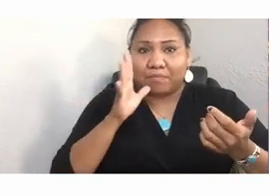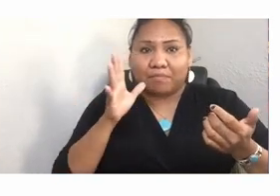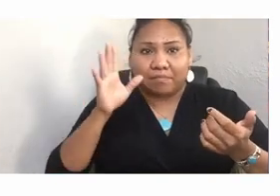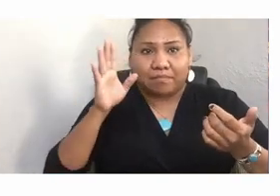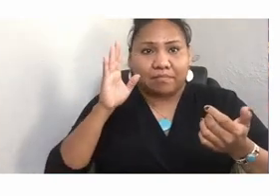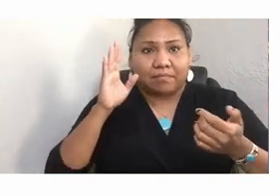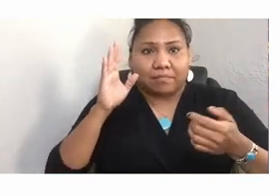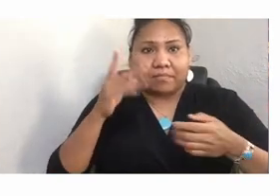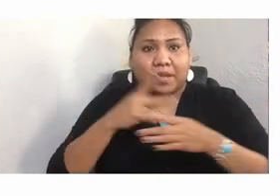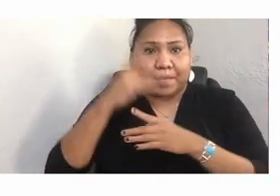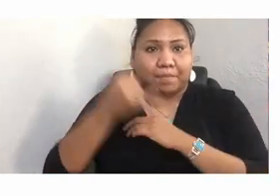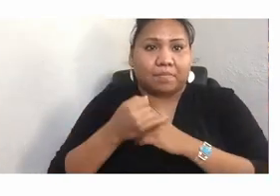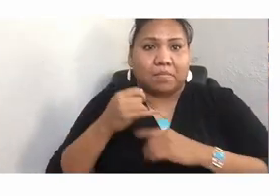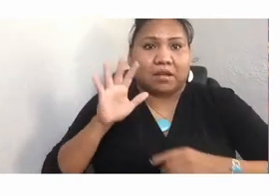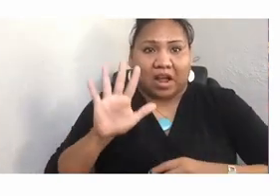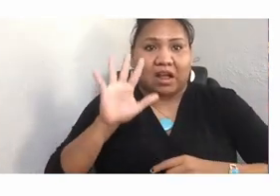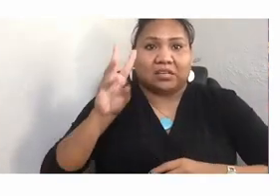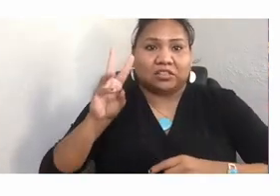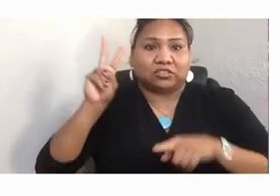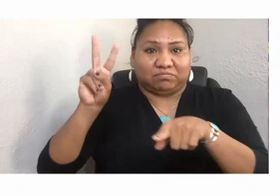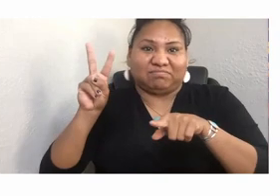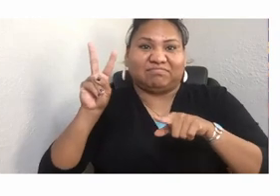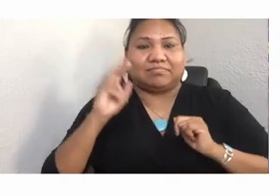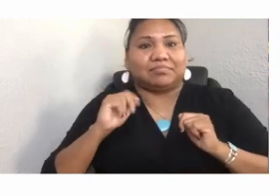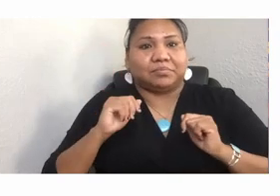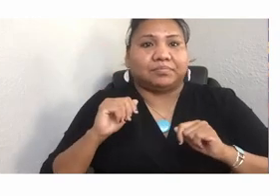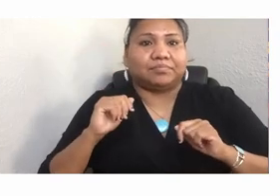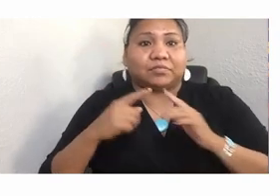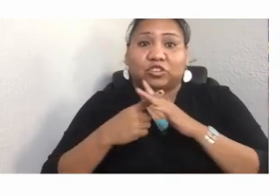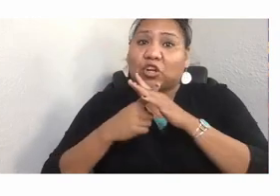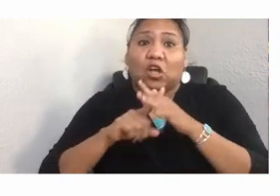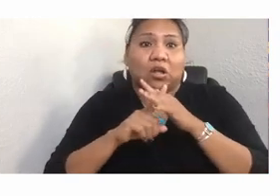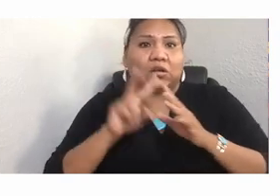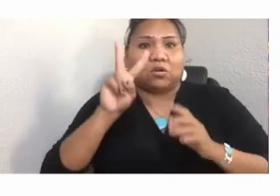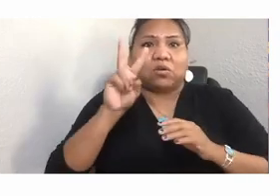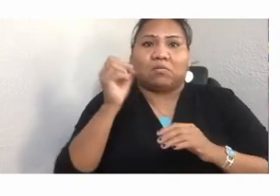In 2012, I sold everything in my Seattle apartment,